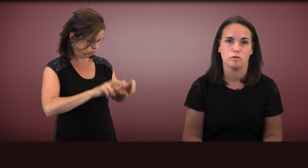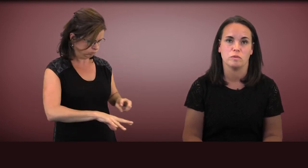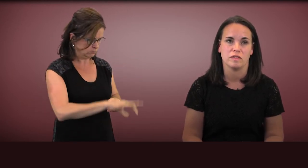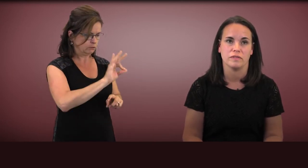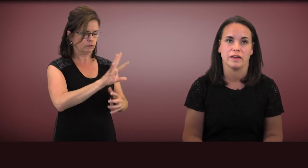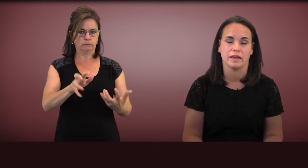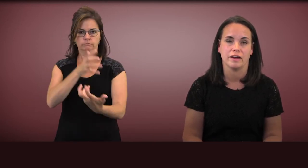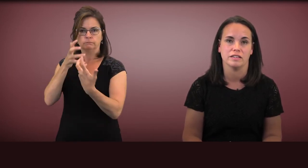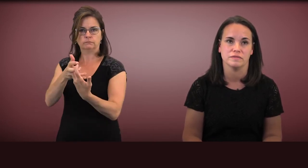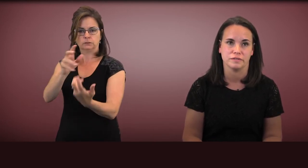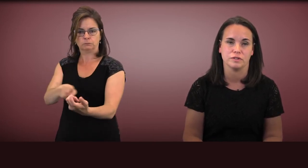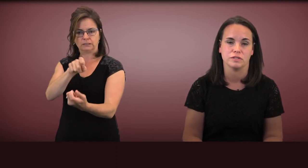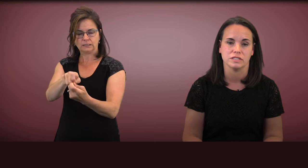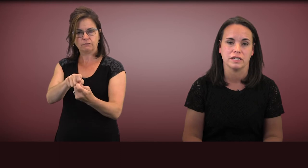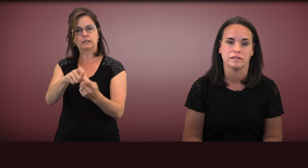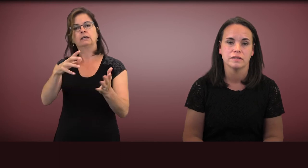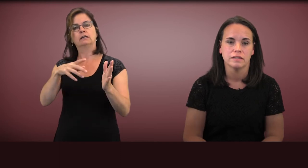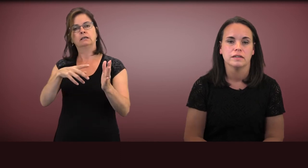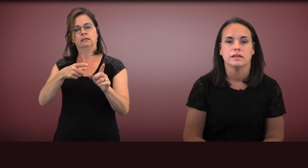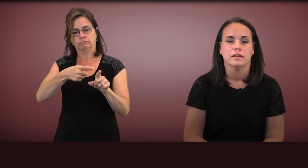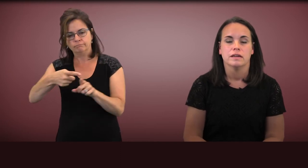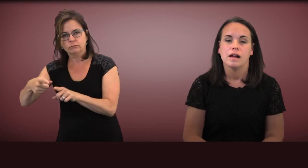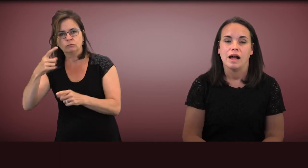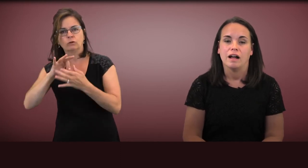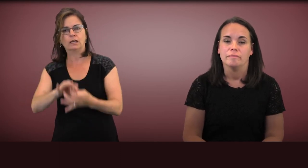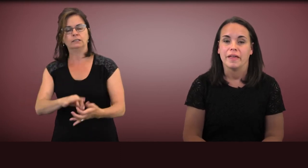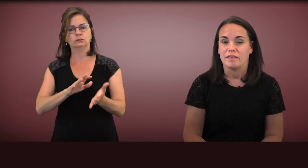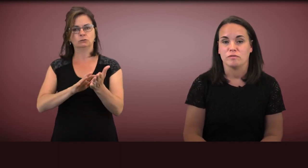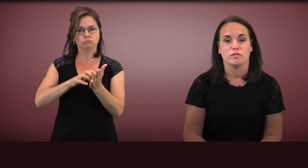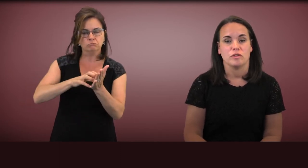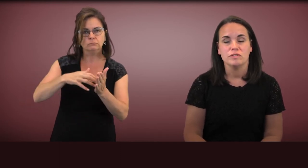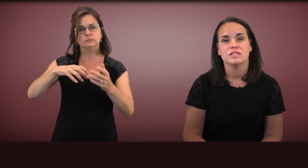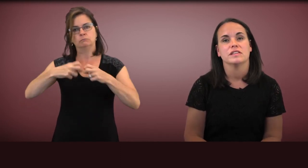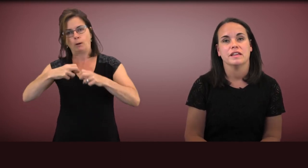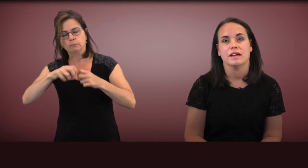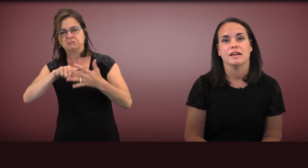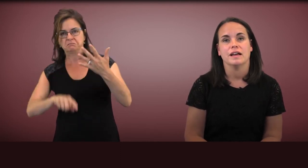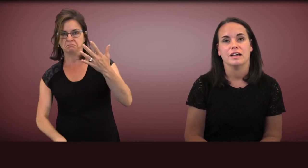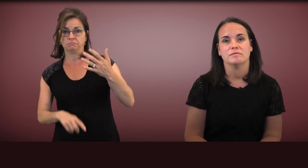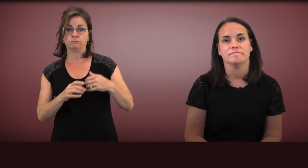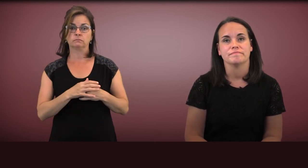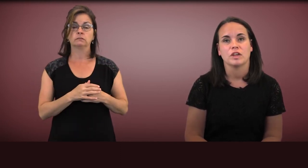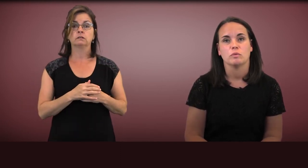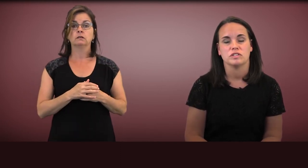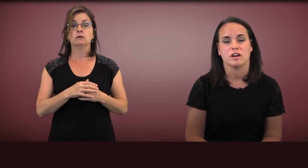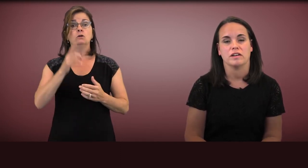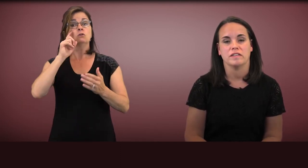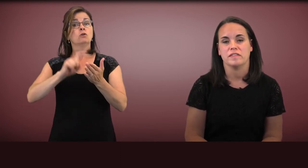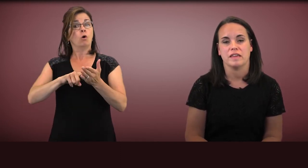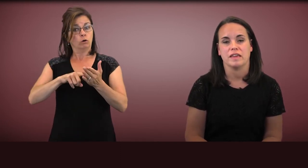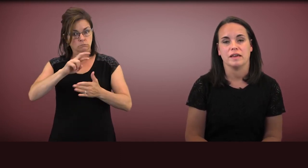those specific areas of difficulty. As a result, we're starting to see